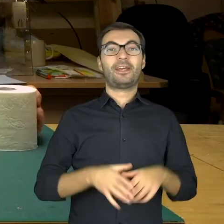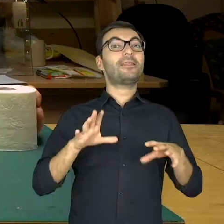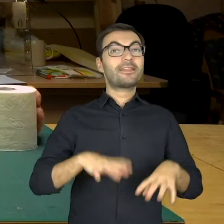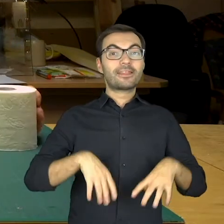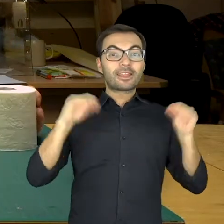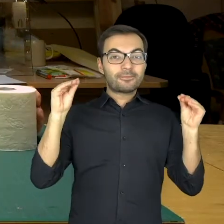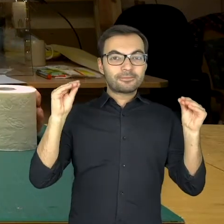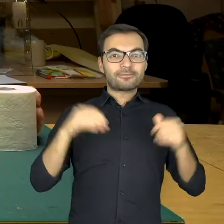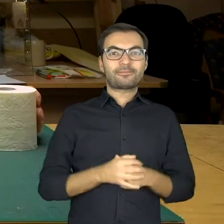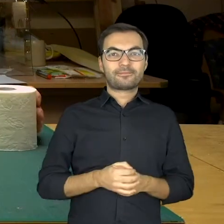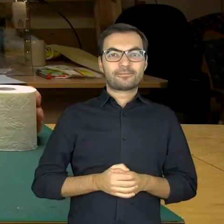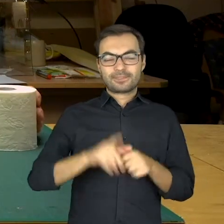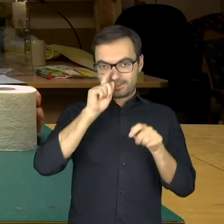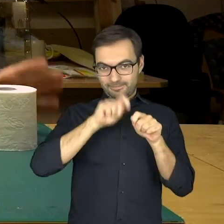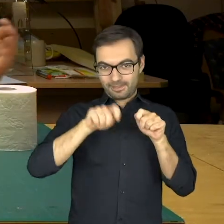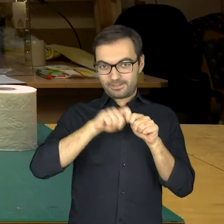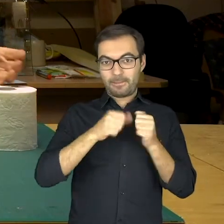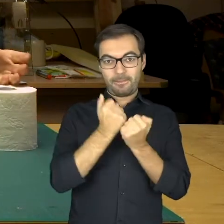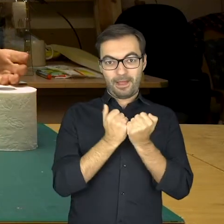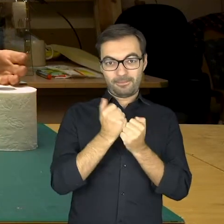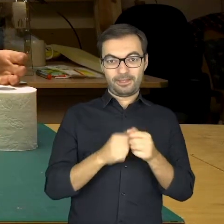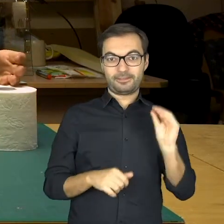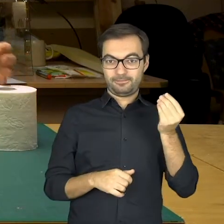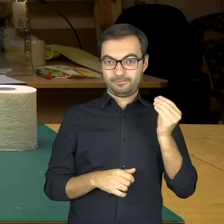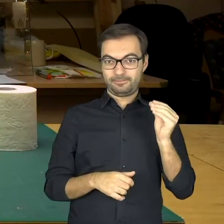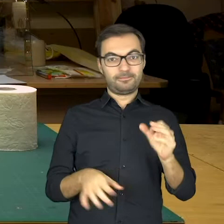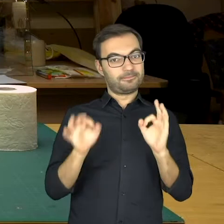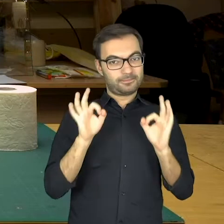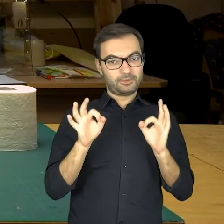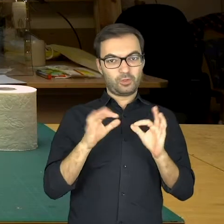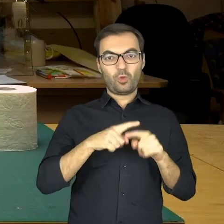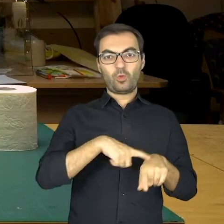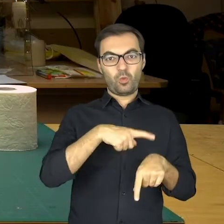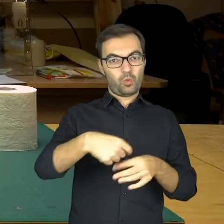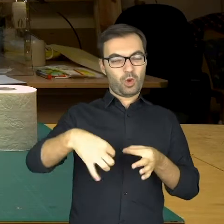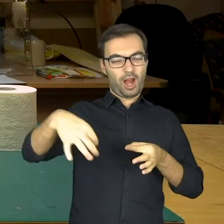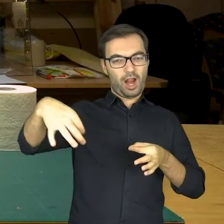In the beginning we must make sure that the paper roll is long enough.